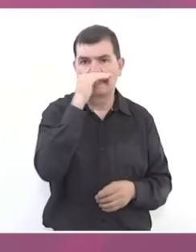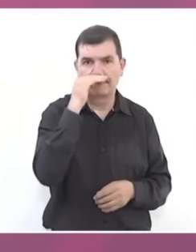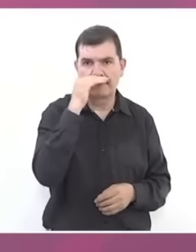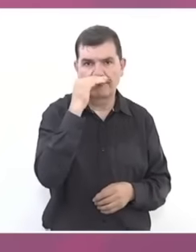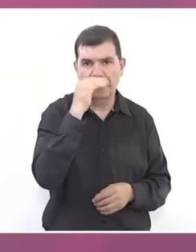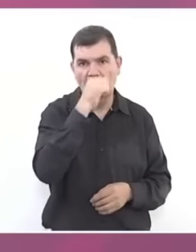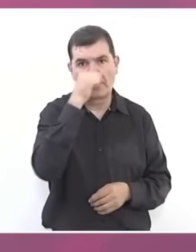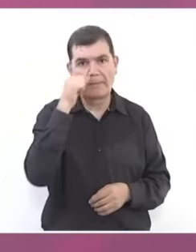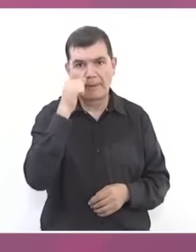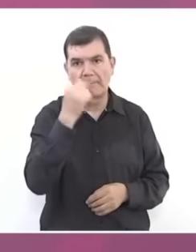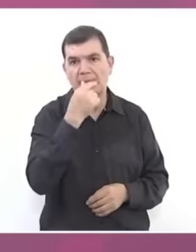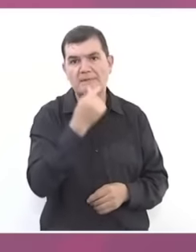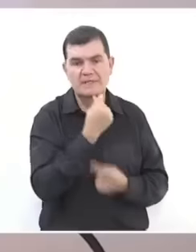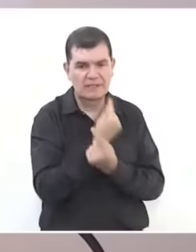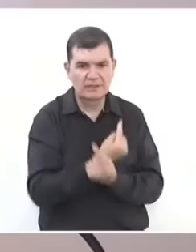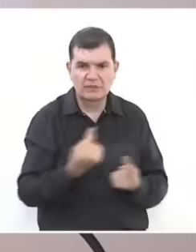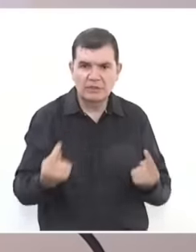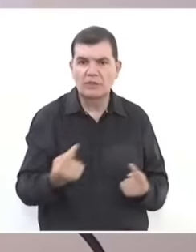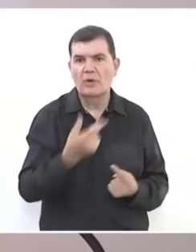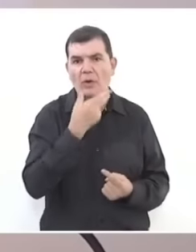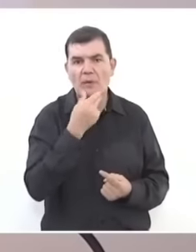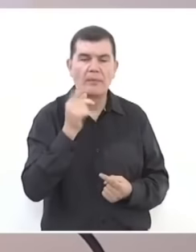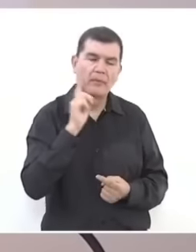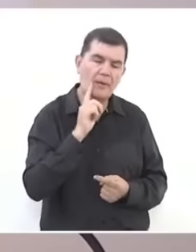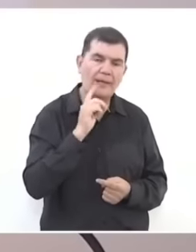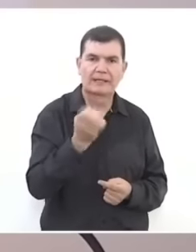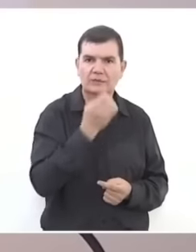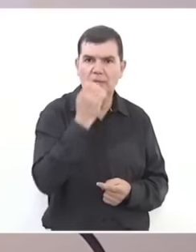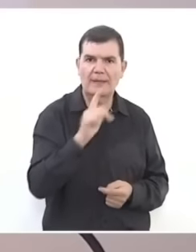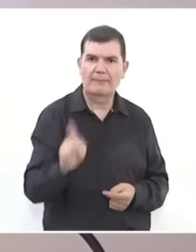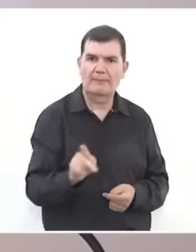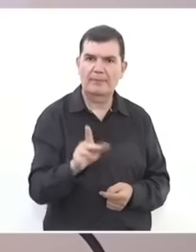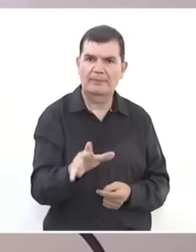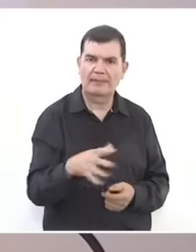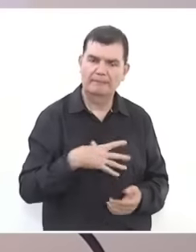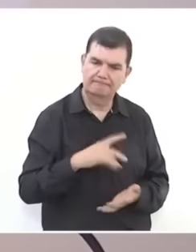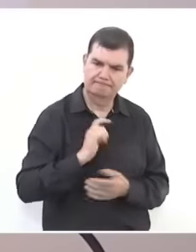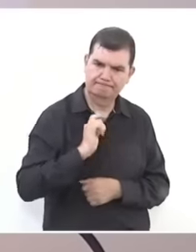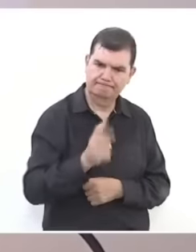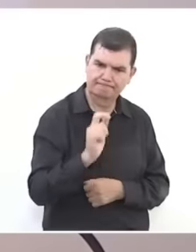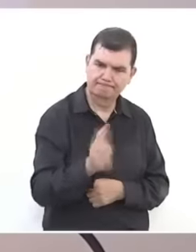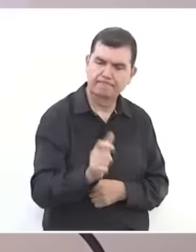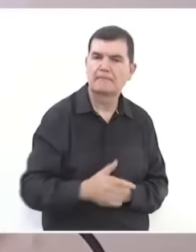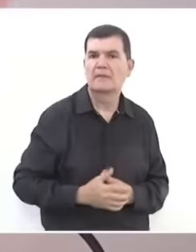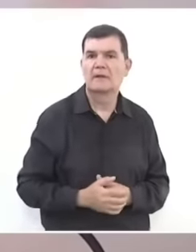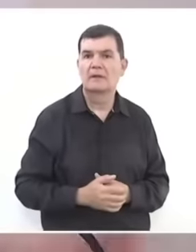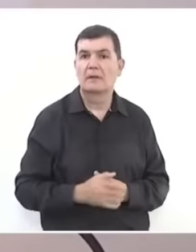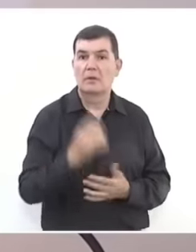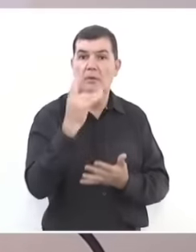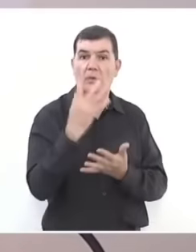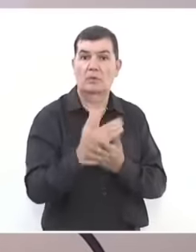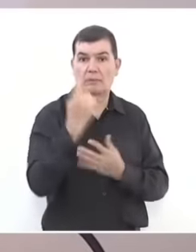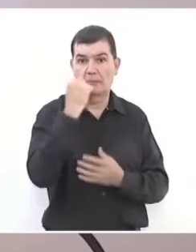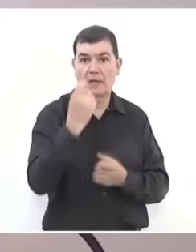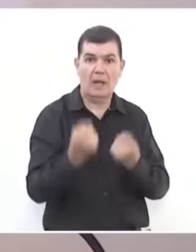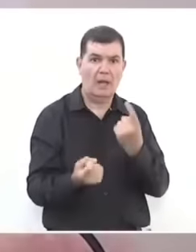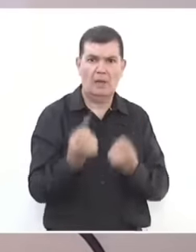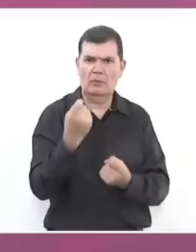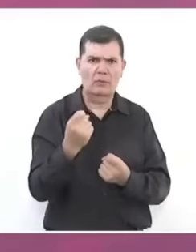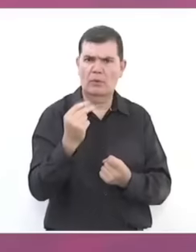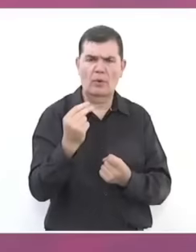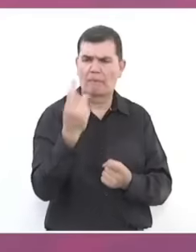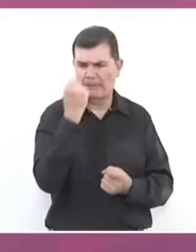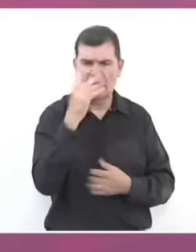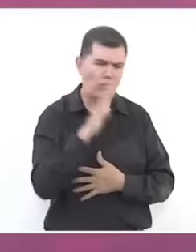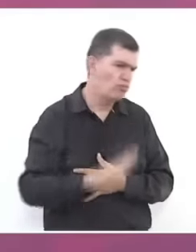and girls who study in public school is universal for everyone, not only for some but for all those who